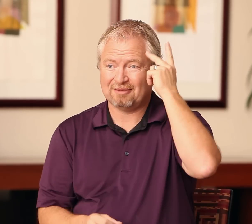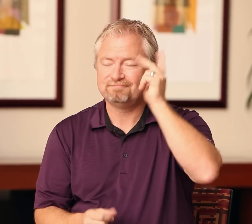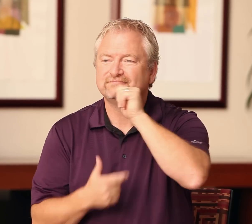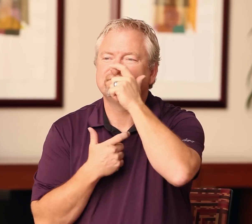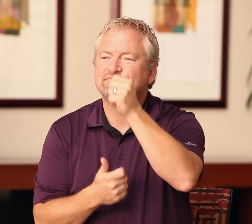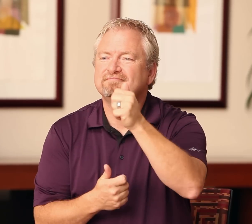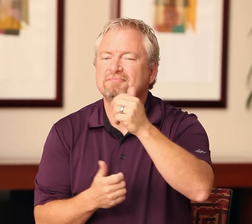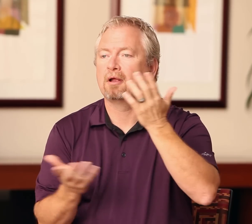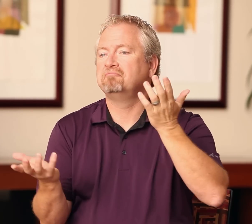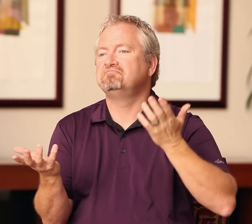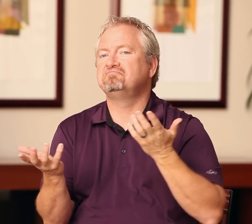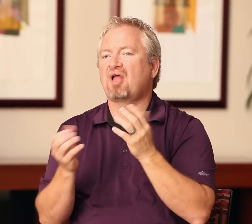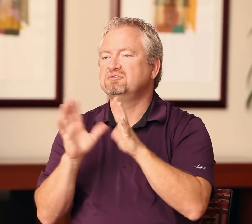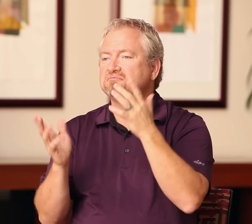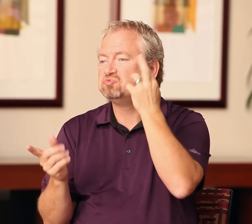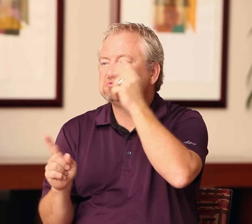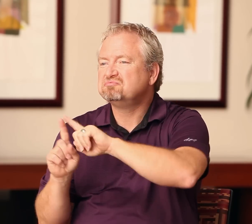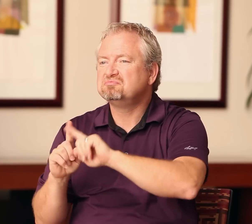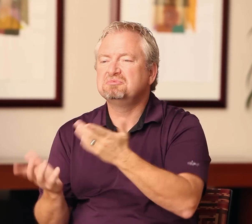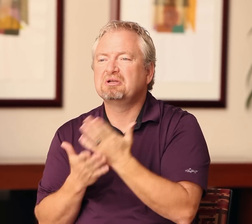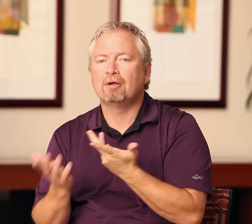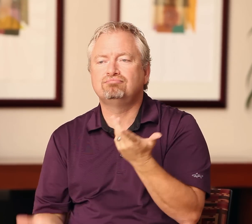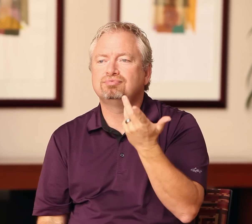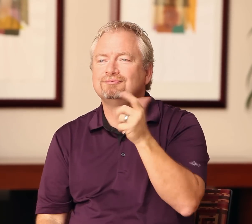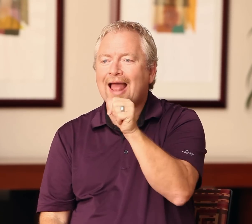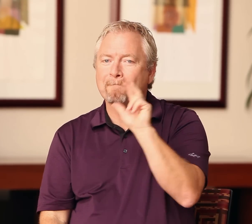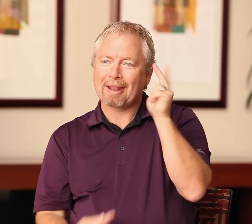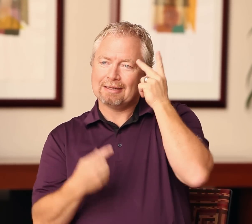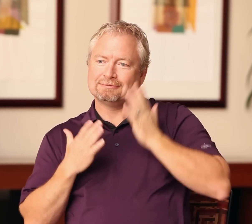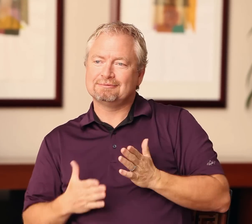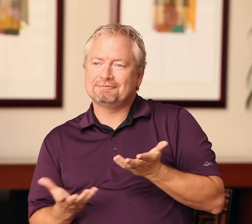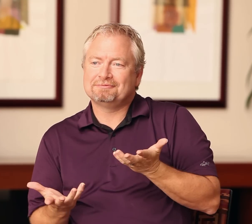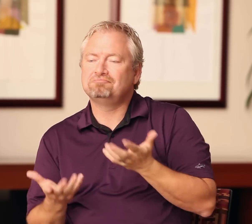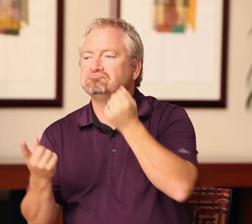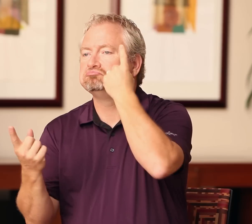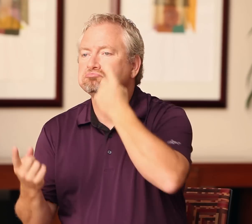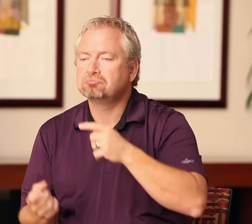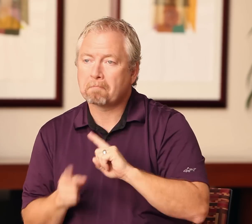that some people are not interested in politics. They have their own motivations, their own reasons. However, I want to point out that when they're